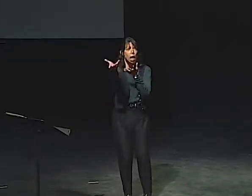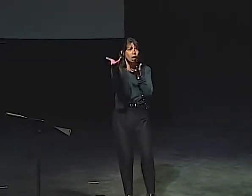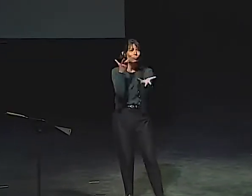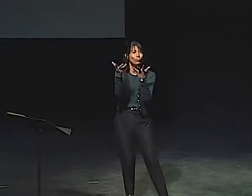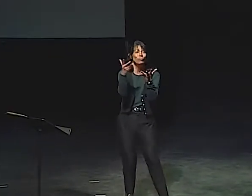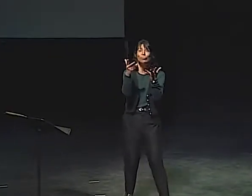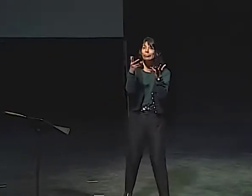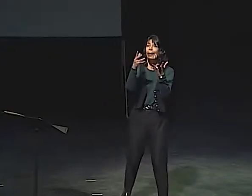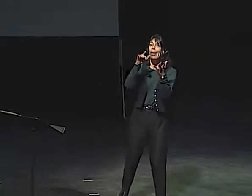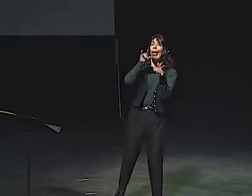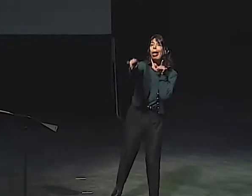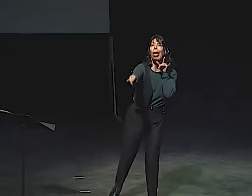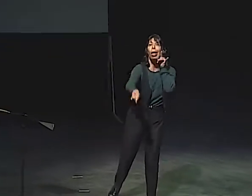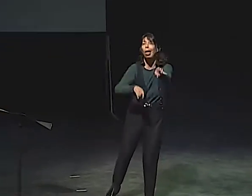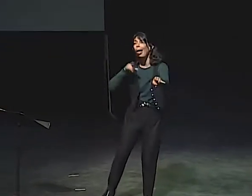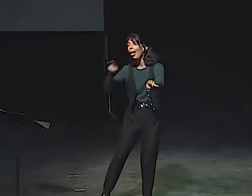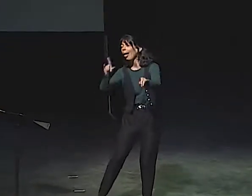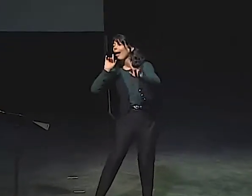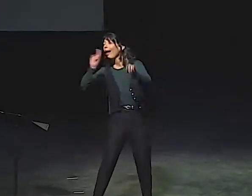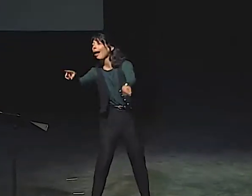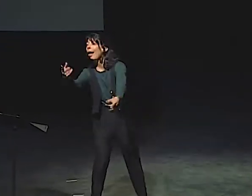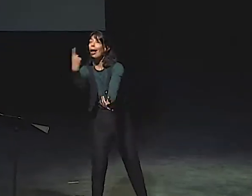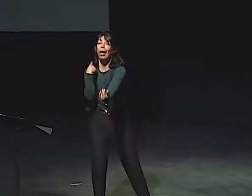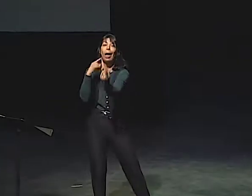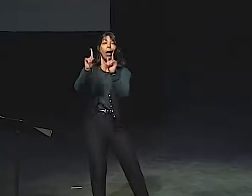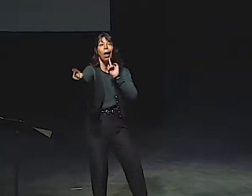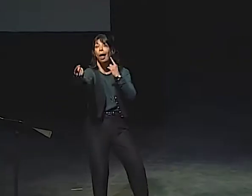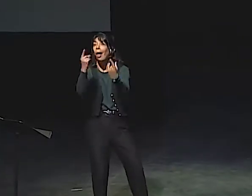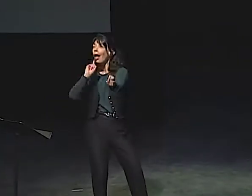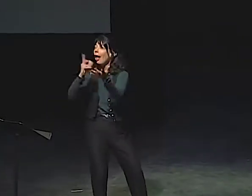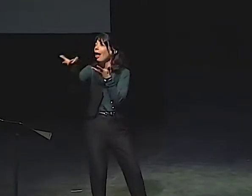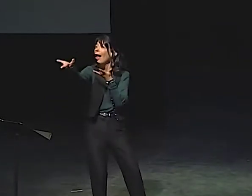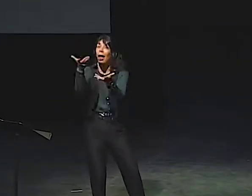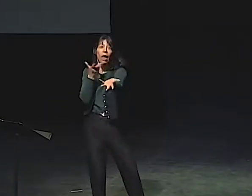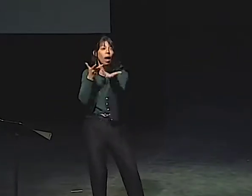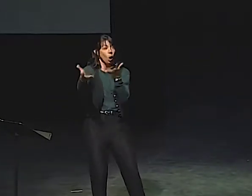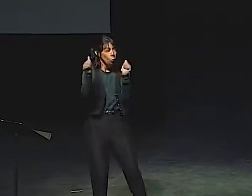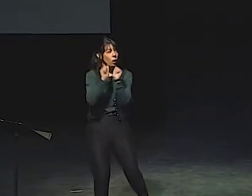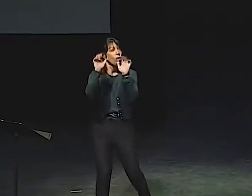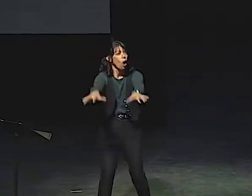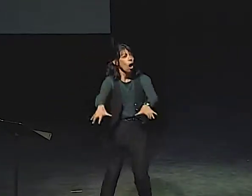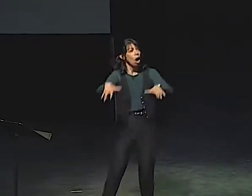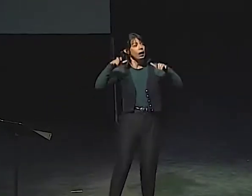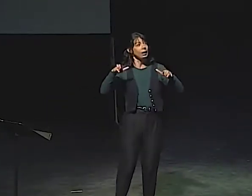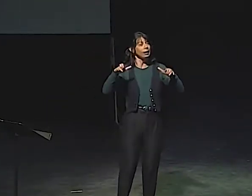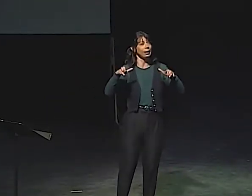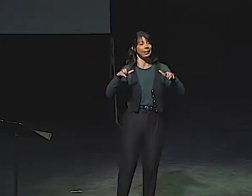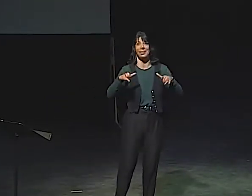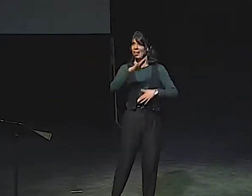BUT THERE'S BEEN MORE INTERACTION WITH THE QUESTIONS AND ANSWERS BACK AND FORTH